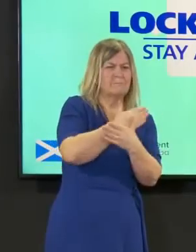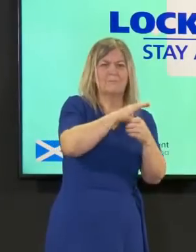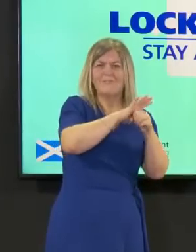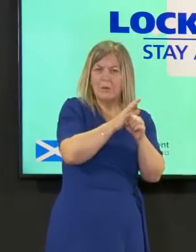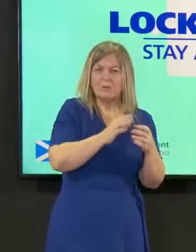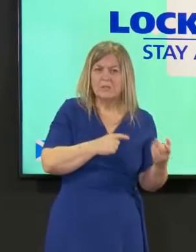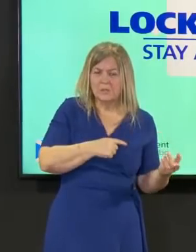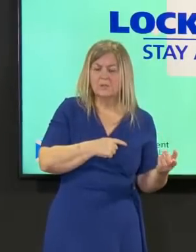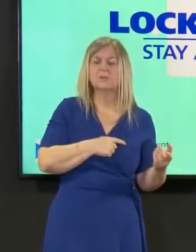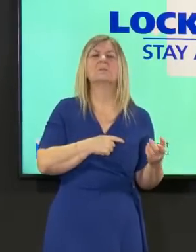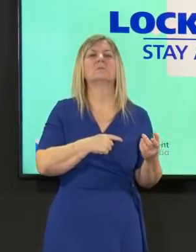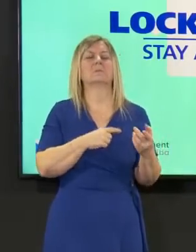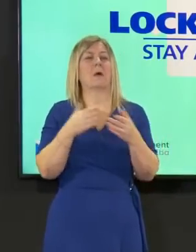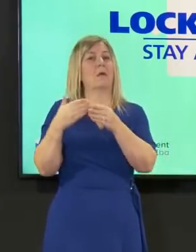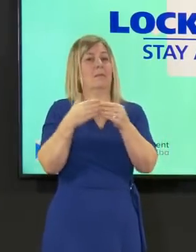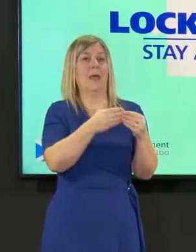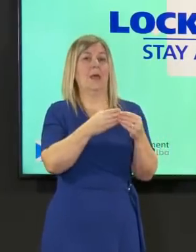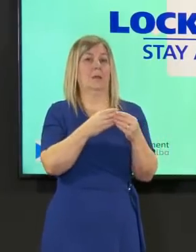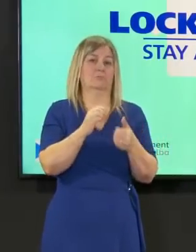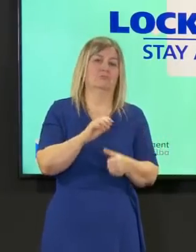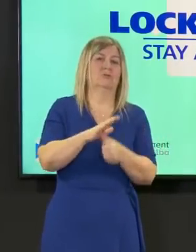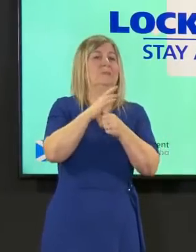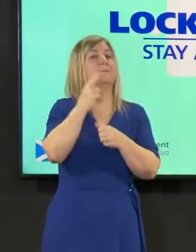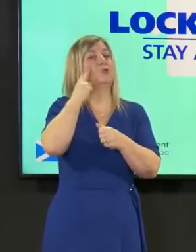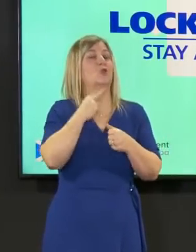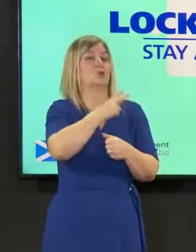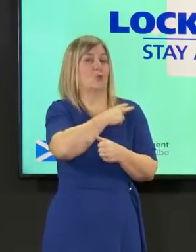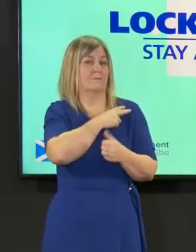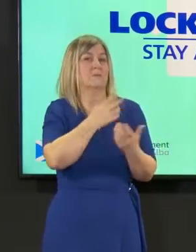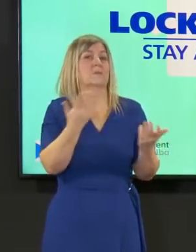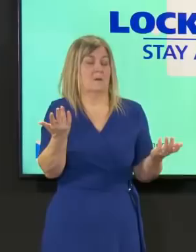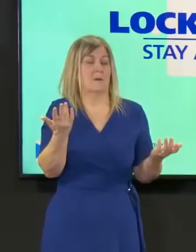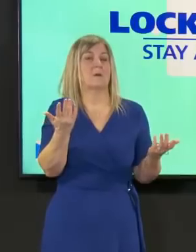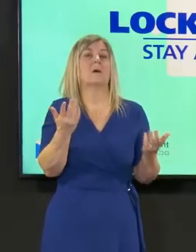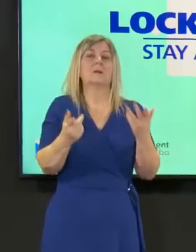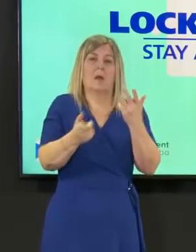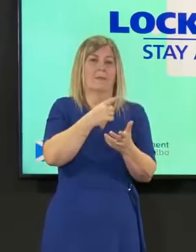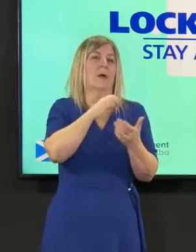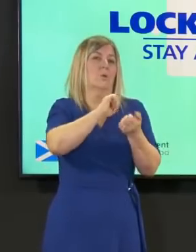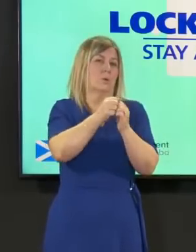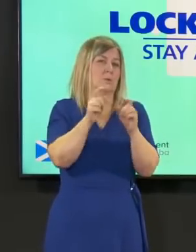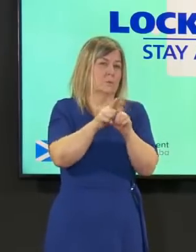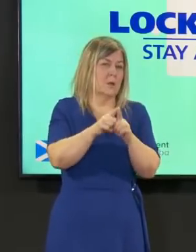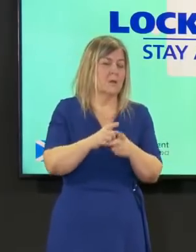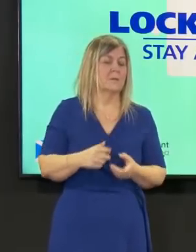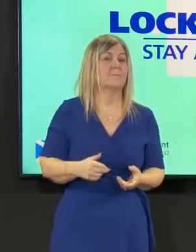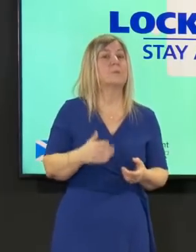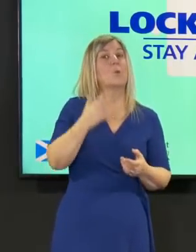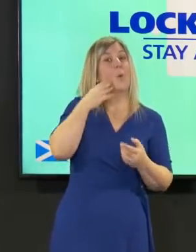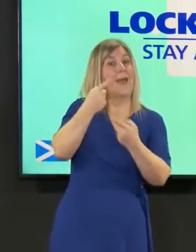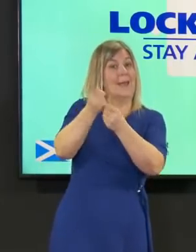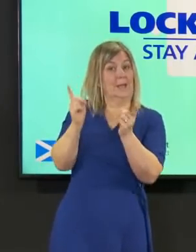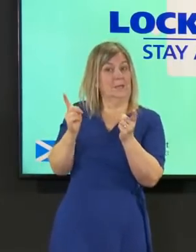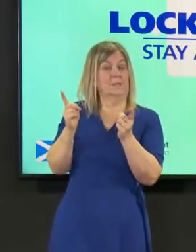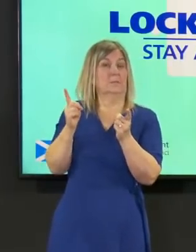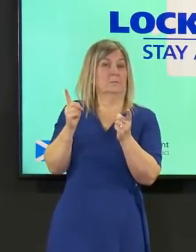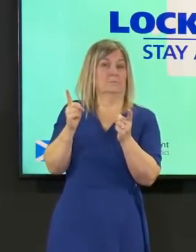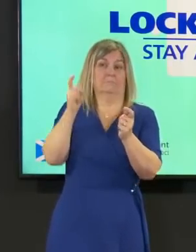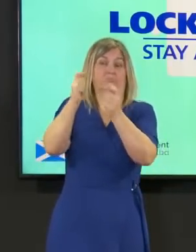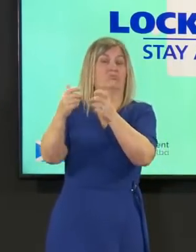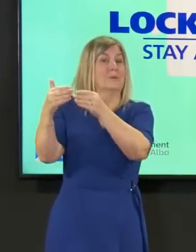clinical advisors and colleagues throughout the uk as and when they change their guidance and advice